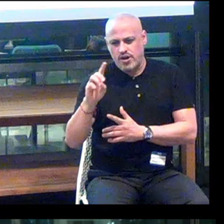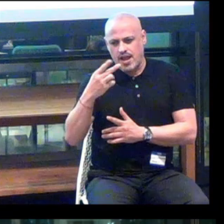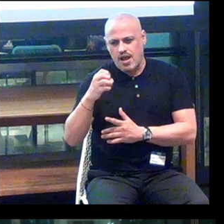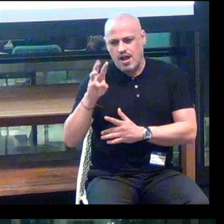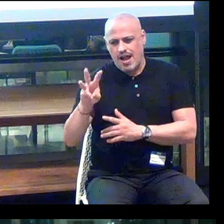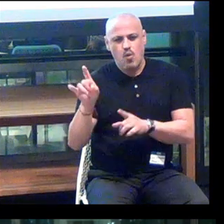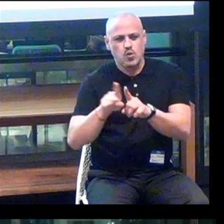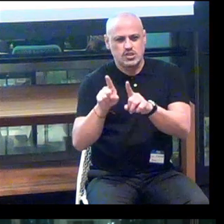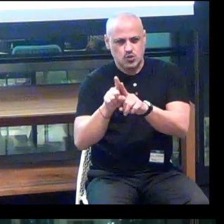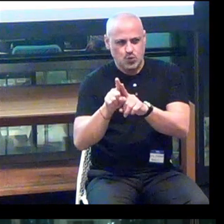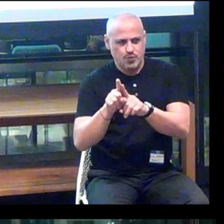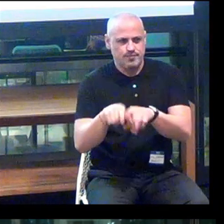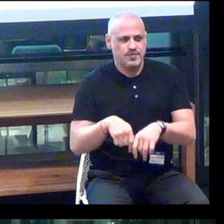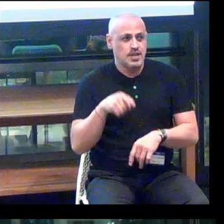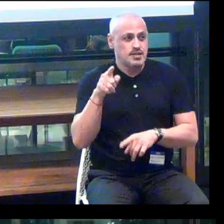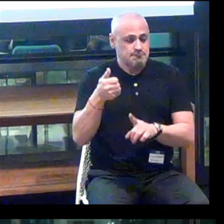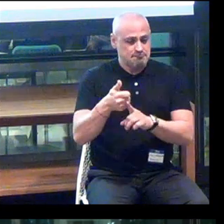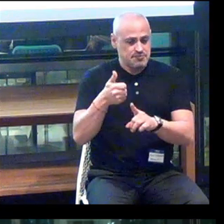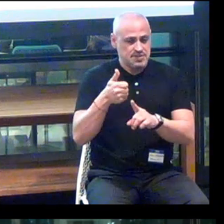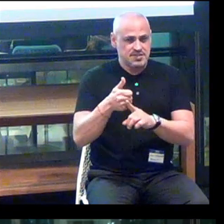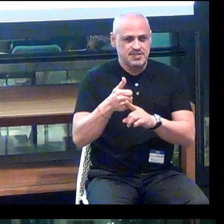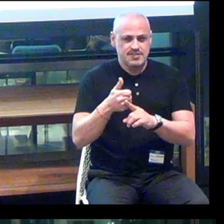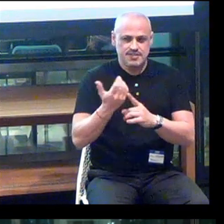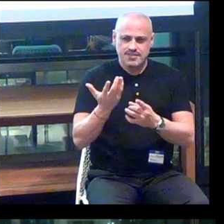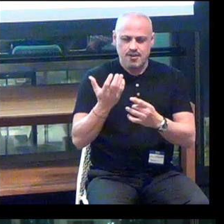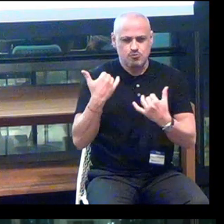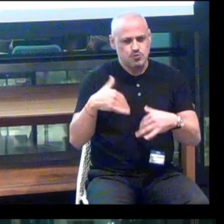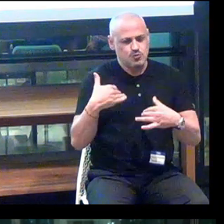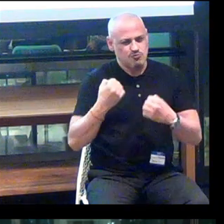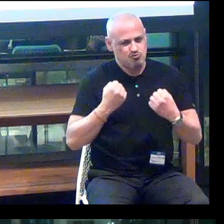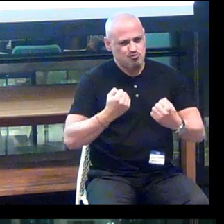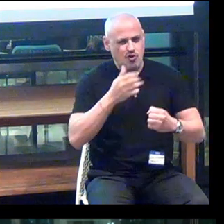She was a force in her own right.